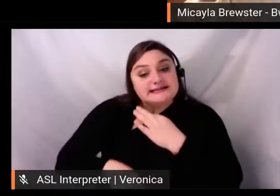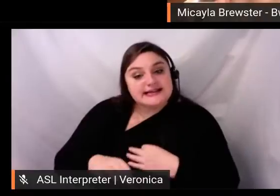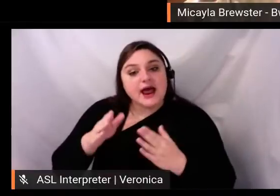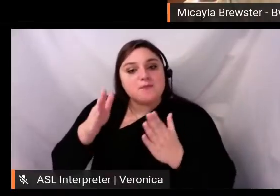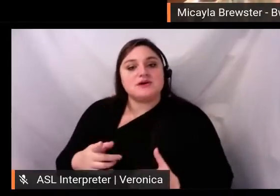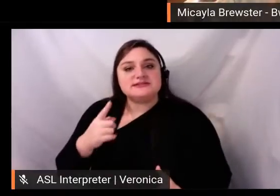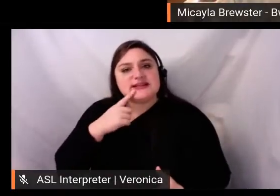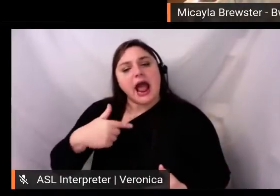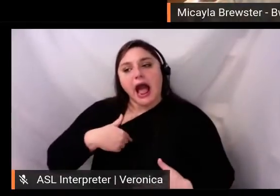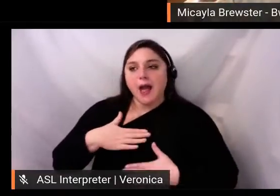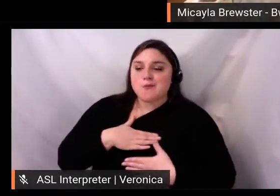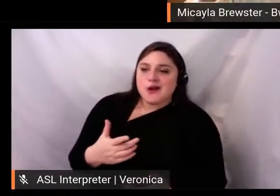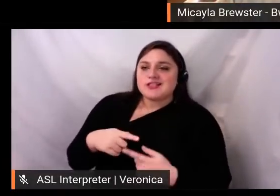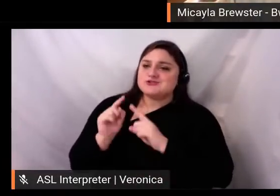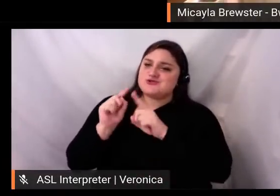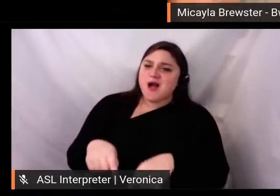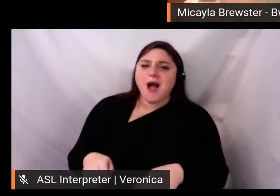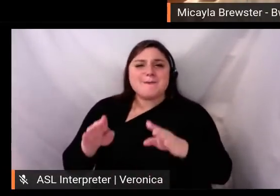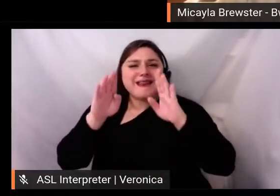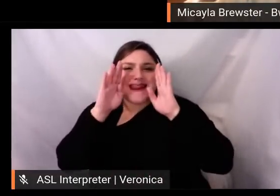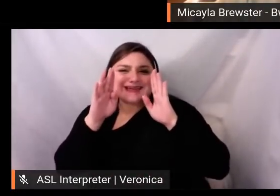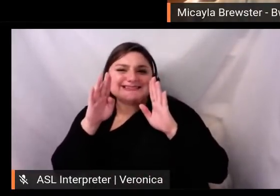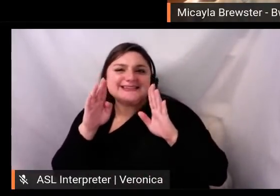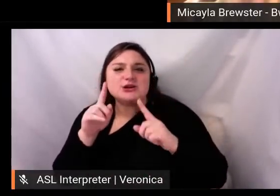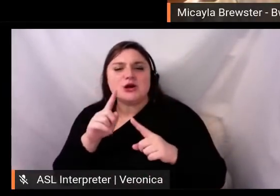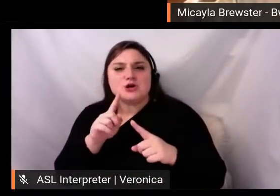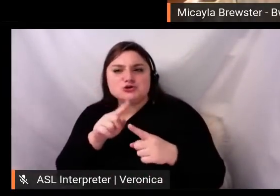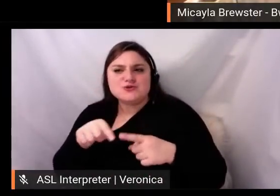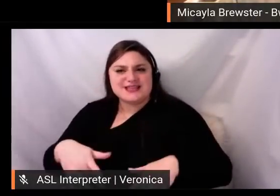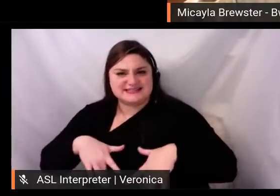about the person that tied into the event, rather than the other way